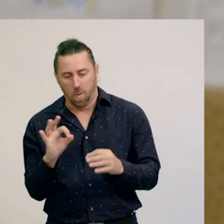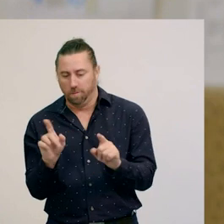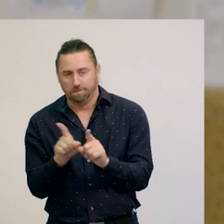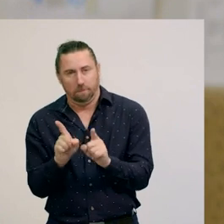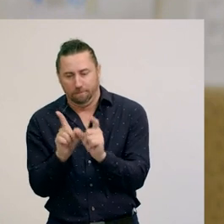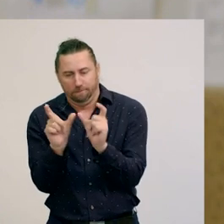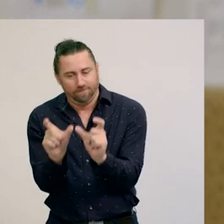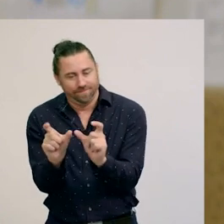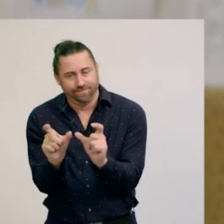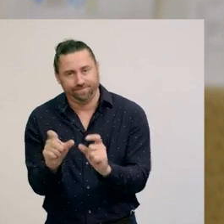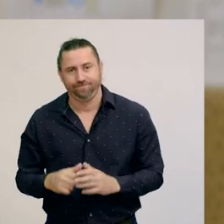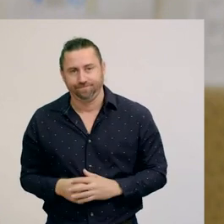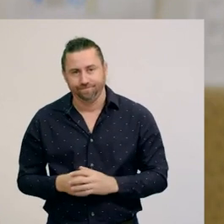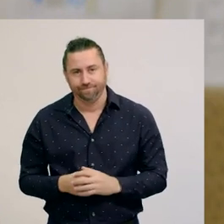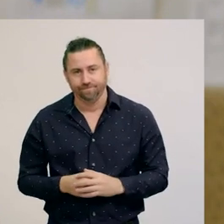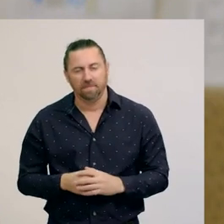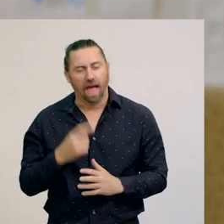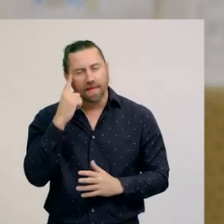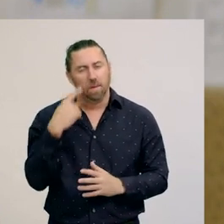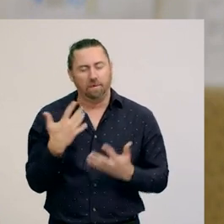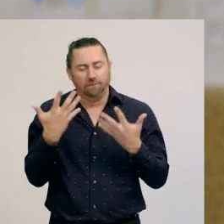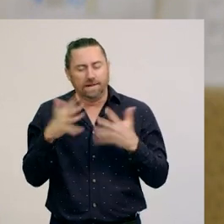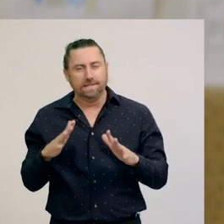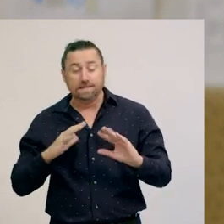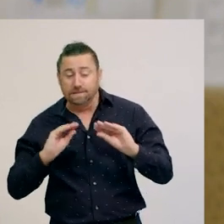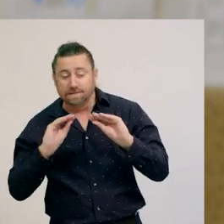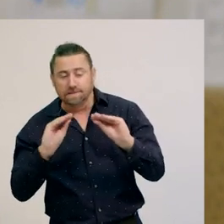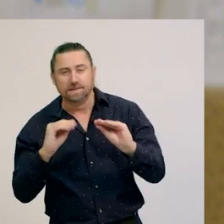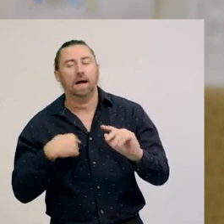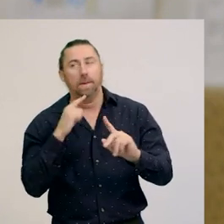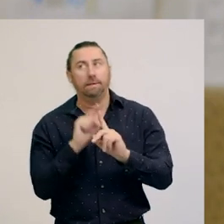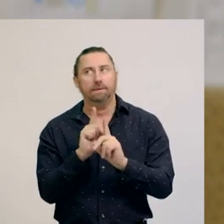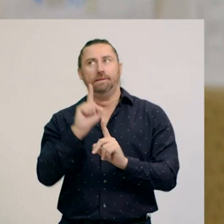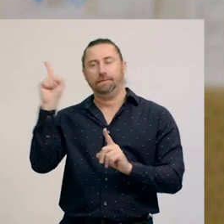I think that when I finish our lesson, I’ll go back and fix up our sandwich,